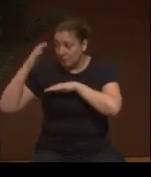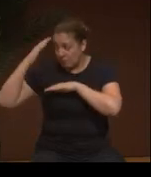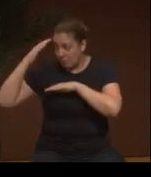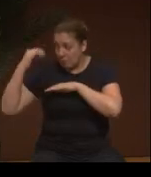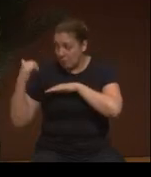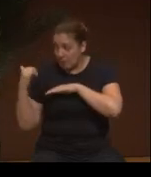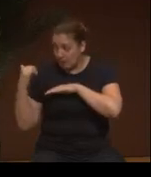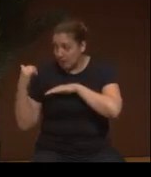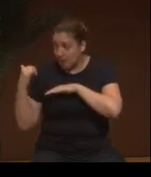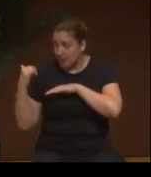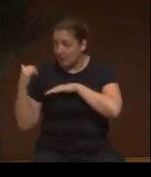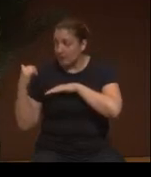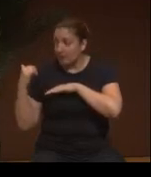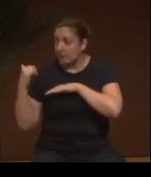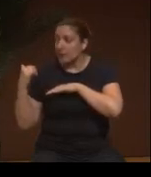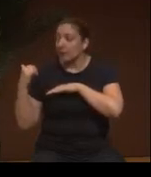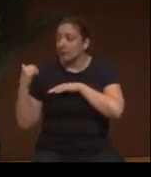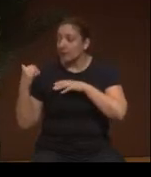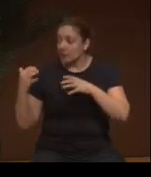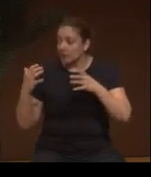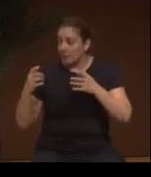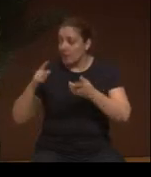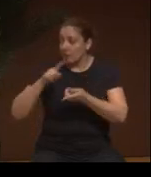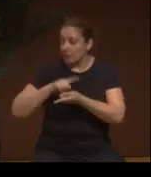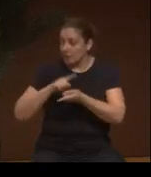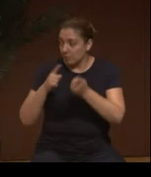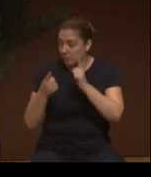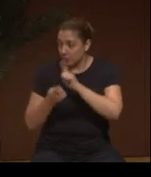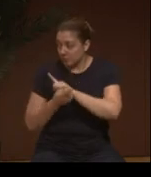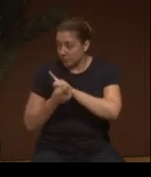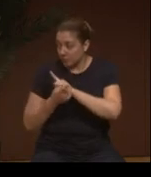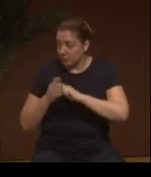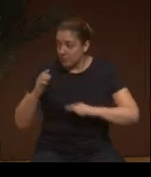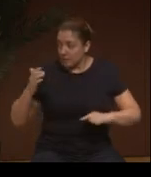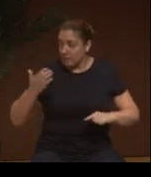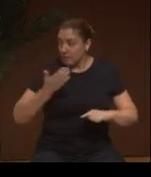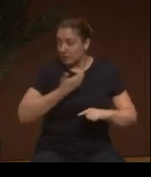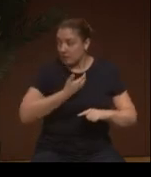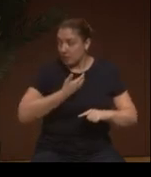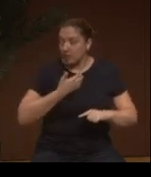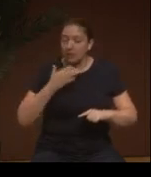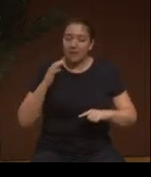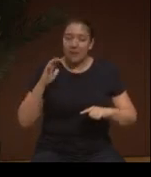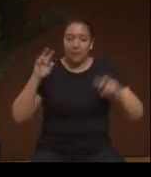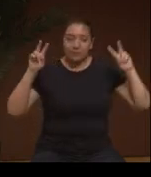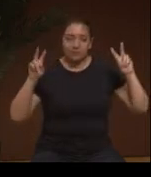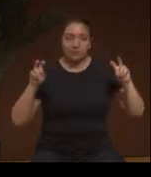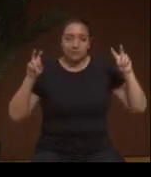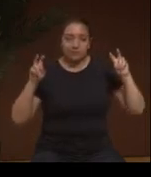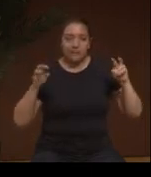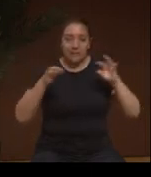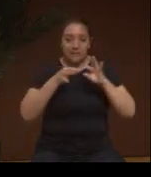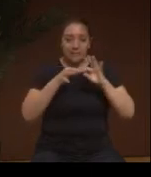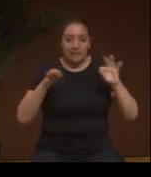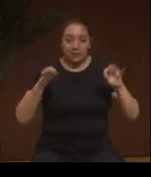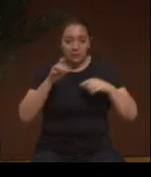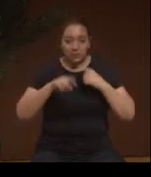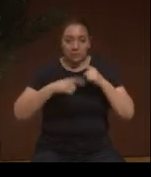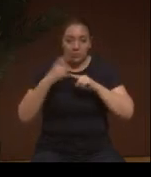but because my heart was jumping, but I didn't understand English